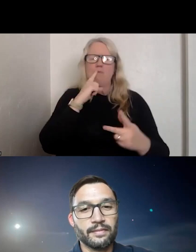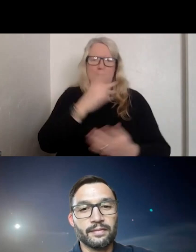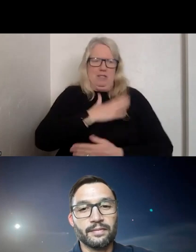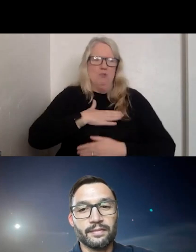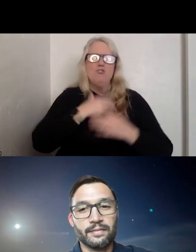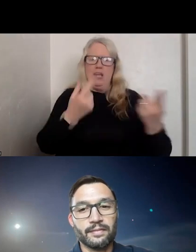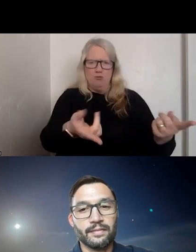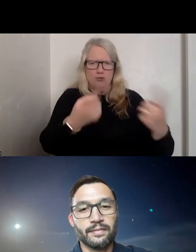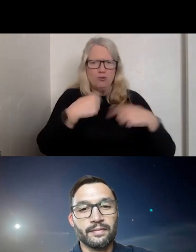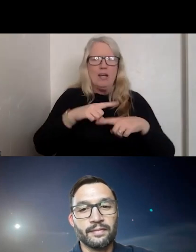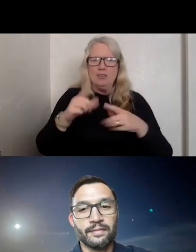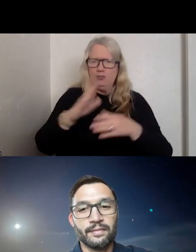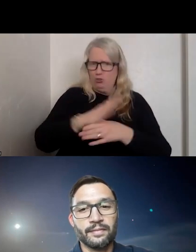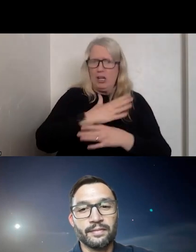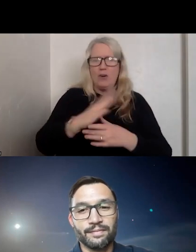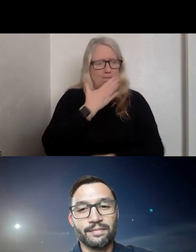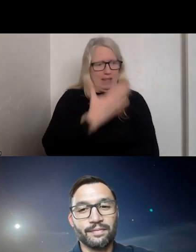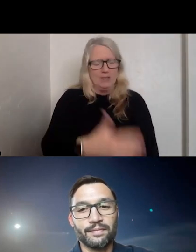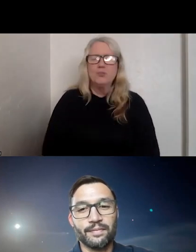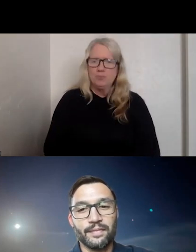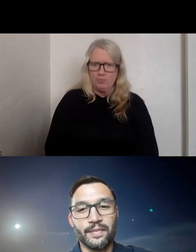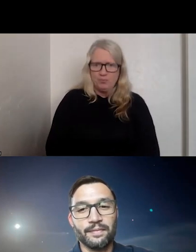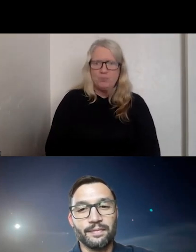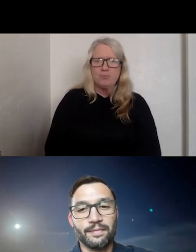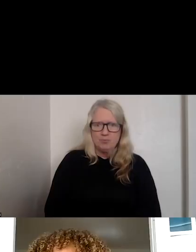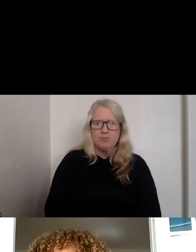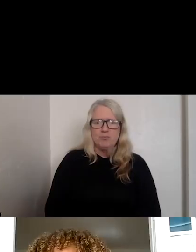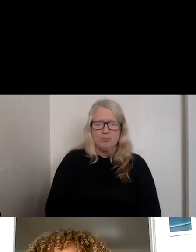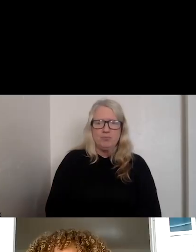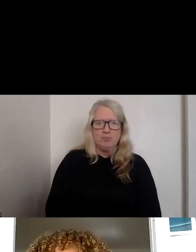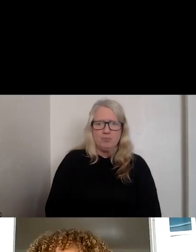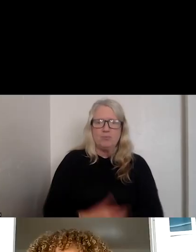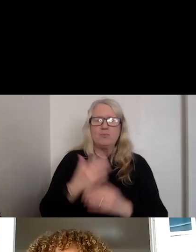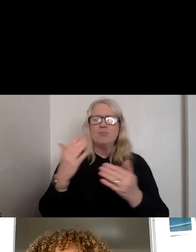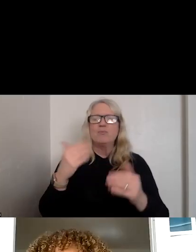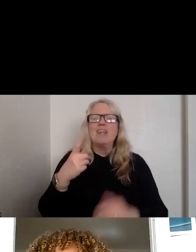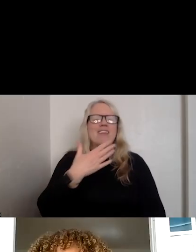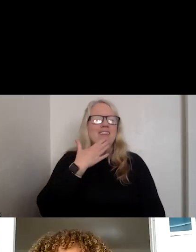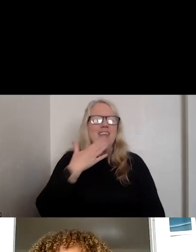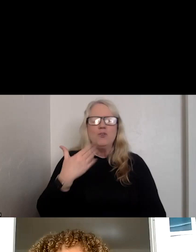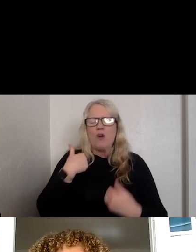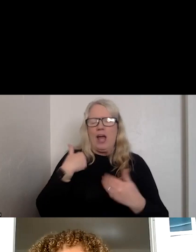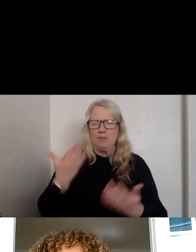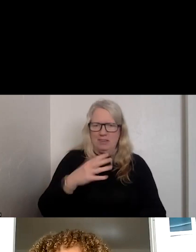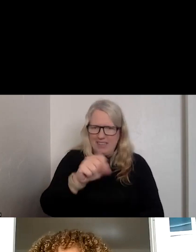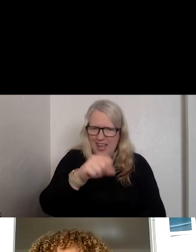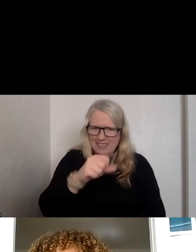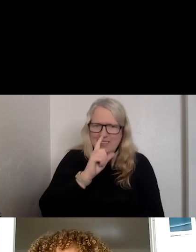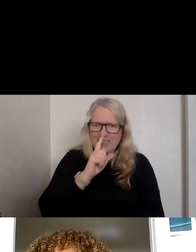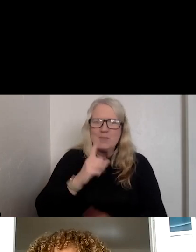UP AND SHARING THAT. >>: THANKS FOR HAVING ME. >>: NEXT UP